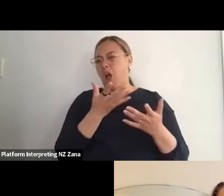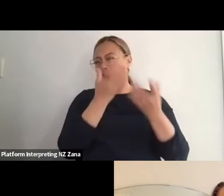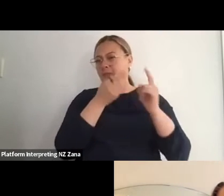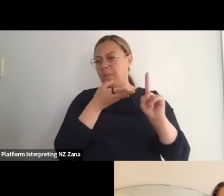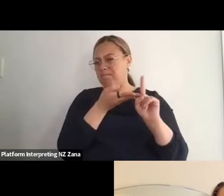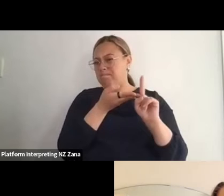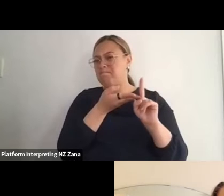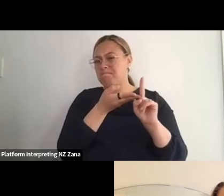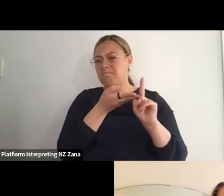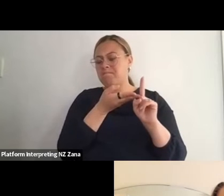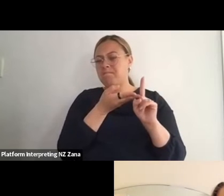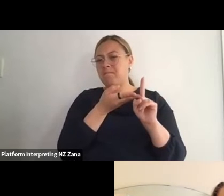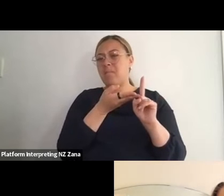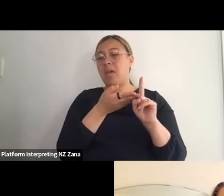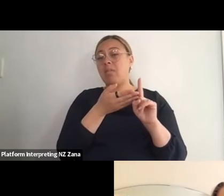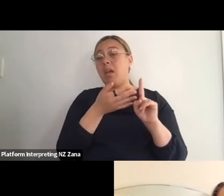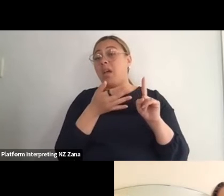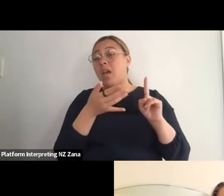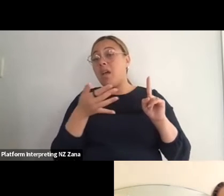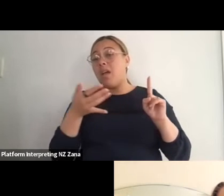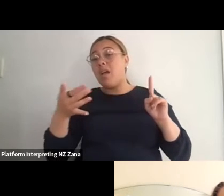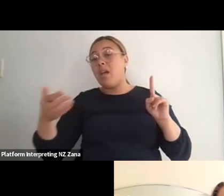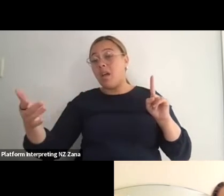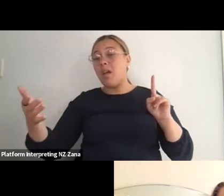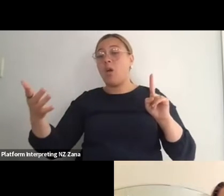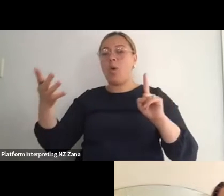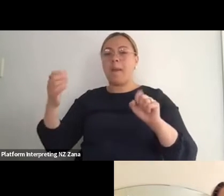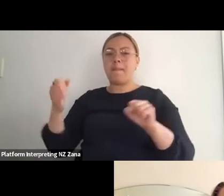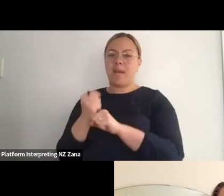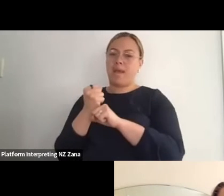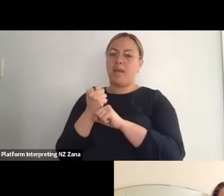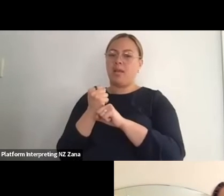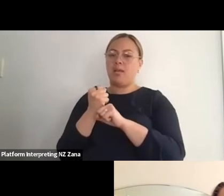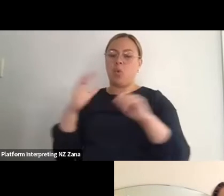And then in later years we went on and sort of made work together, we kind of came back together